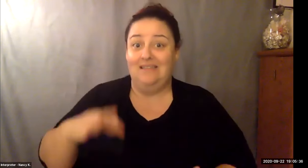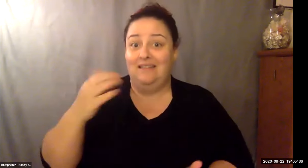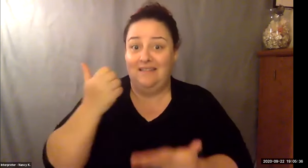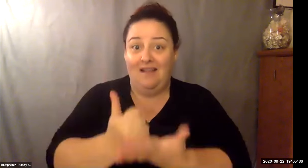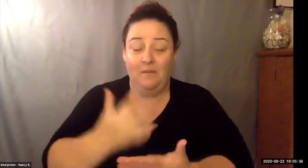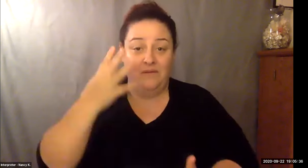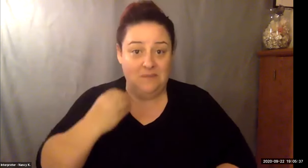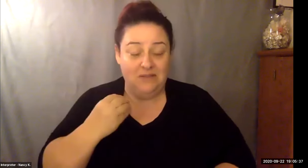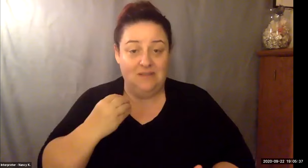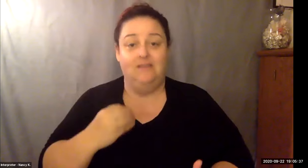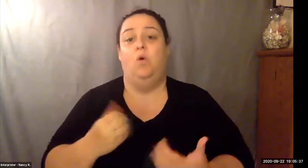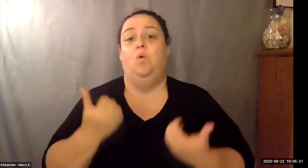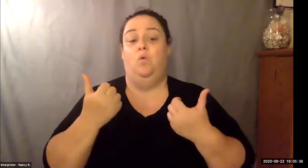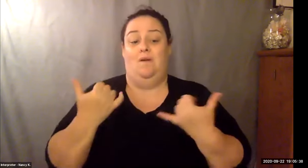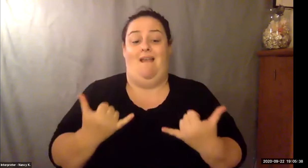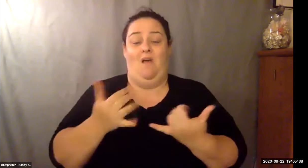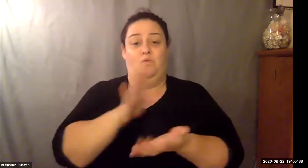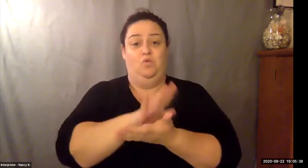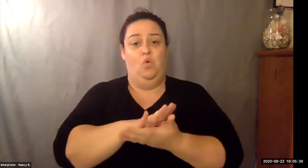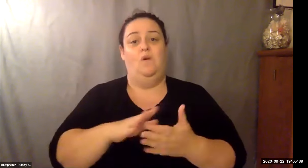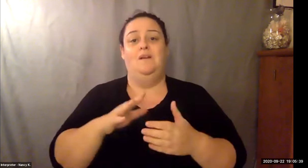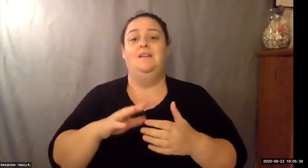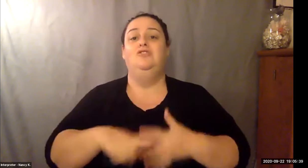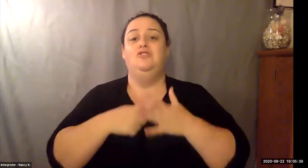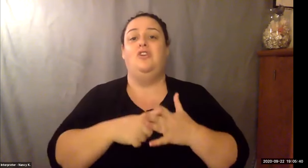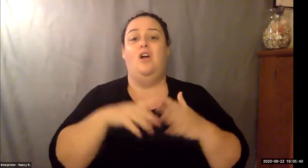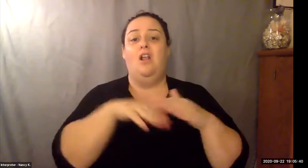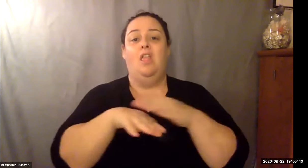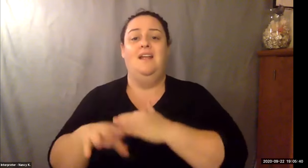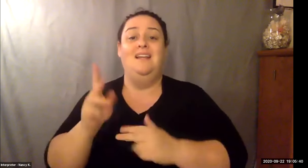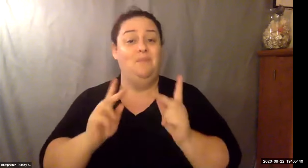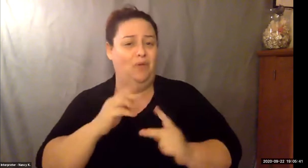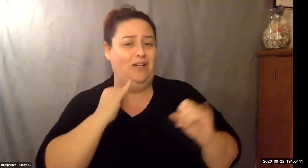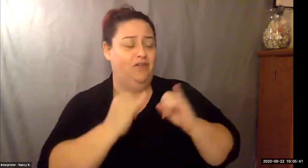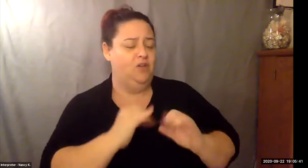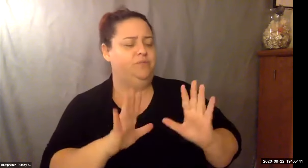Keith Wolling: And as I told you what I had in Florida that I'm keeping an eye on with membership for a lot of Dell palm beaches Jacksonville.